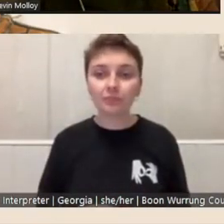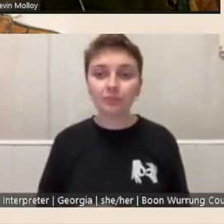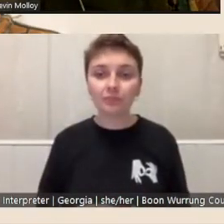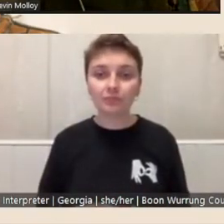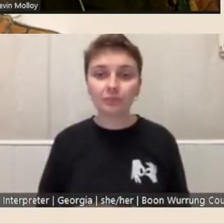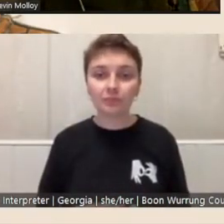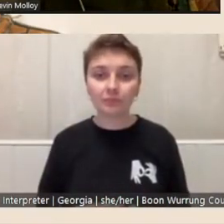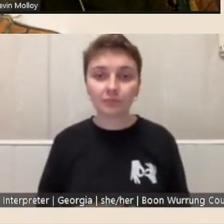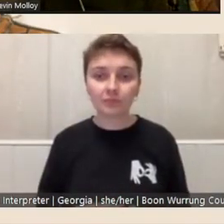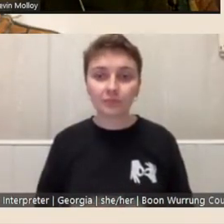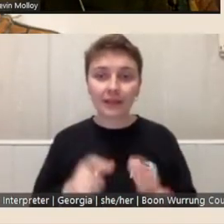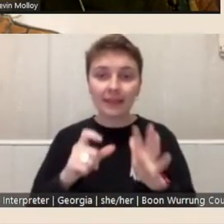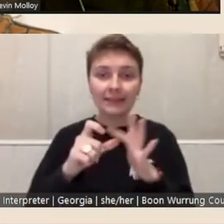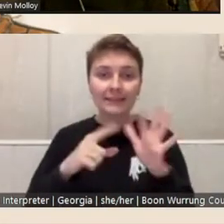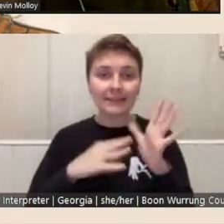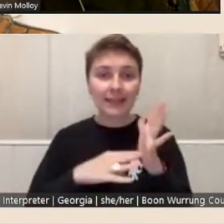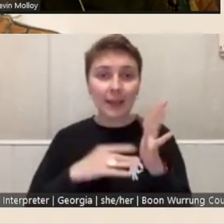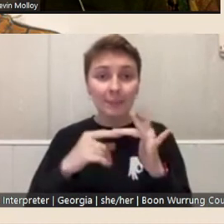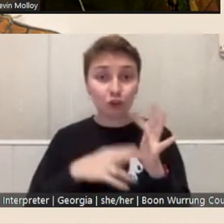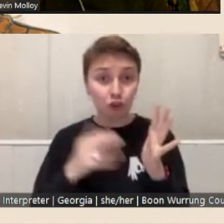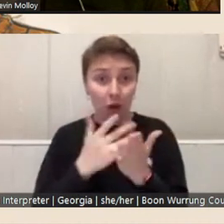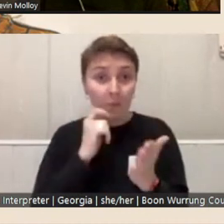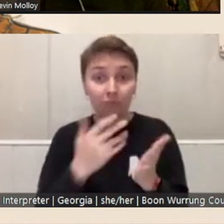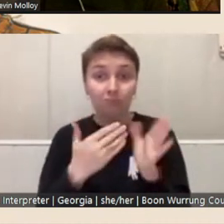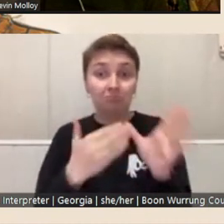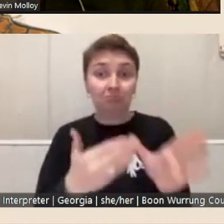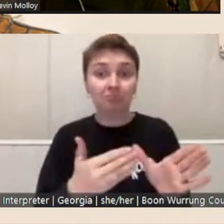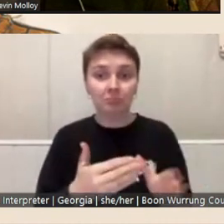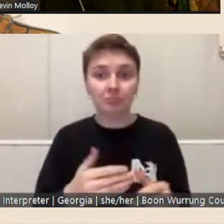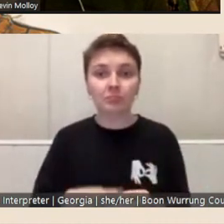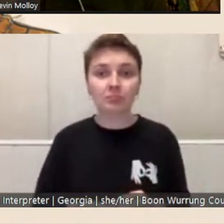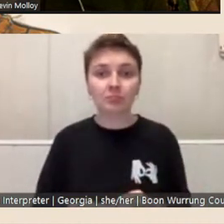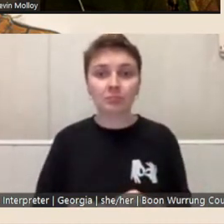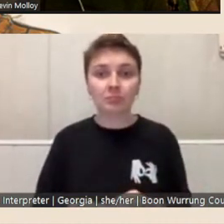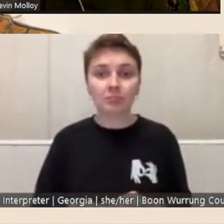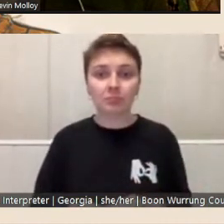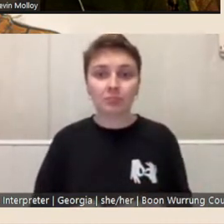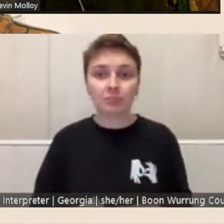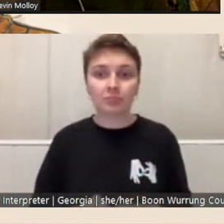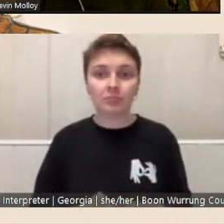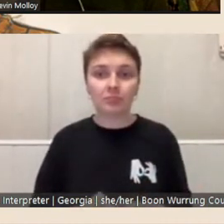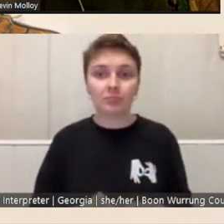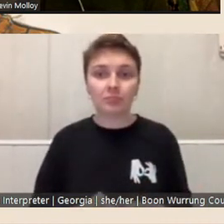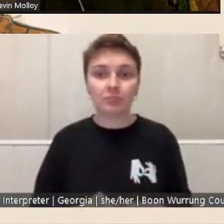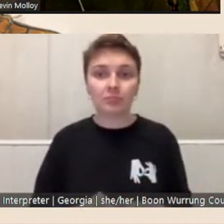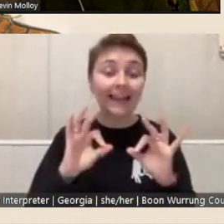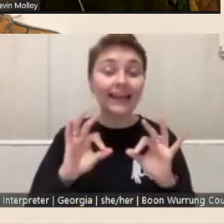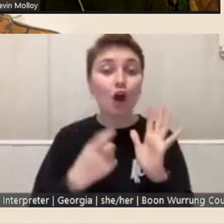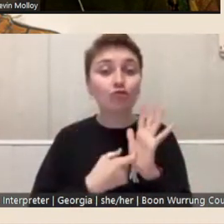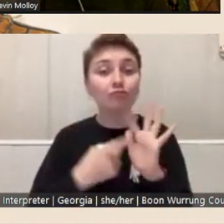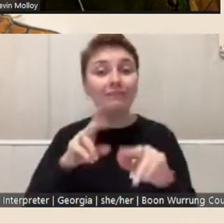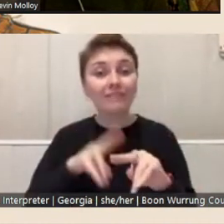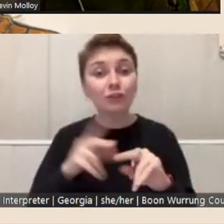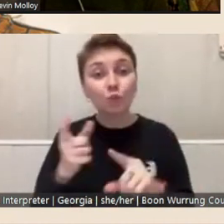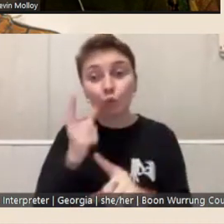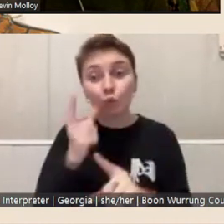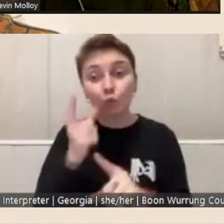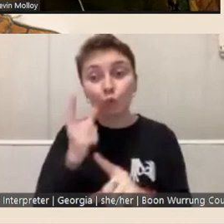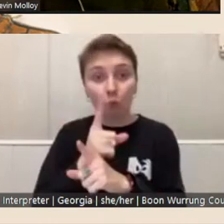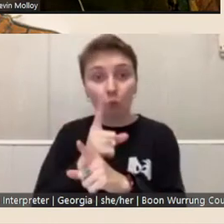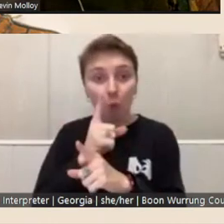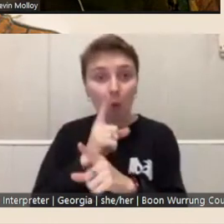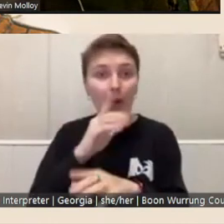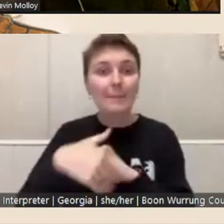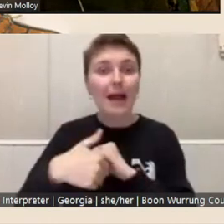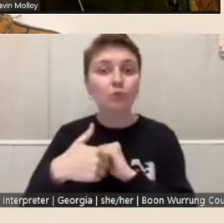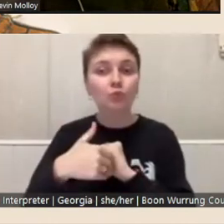Damien: Sure I'll jump in. Ideally a reference who can speak to the experience and, and the work